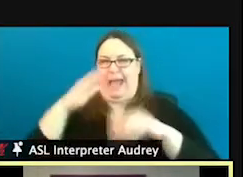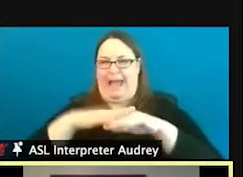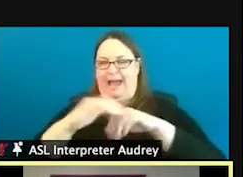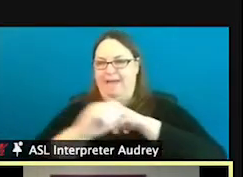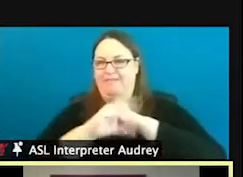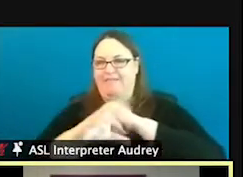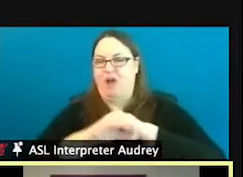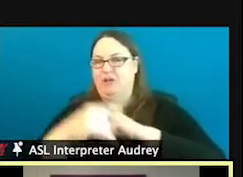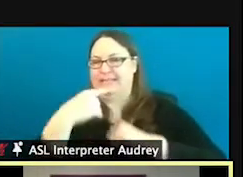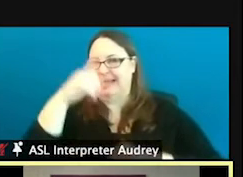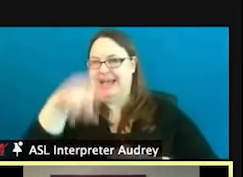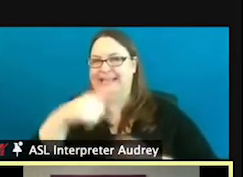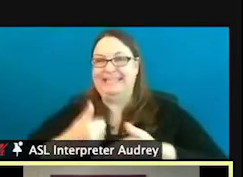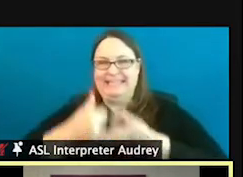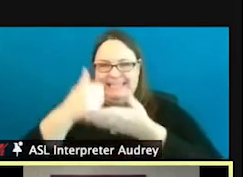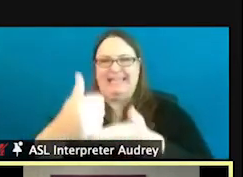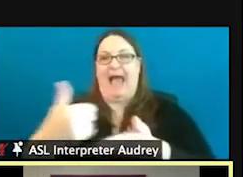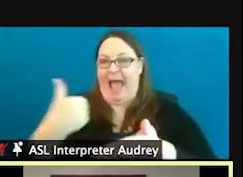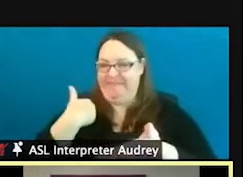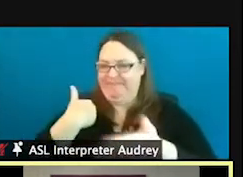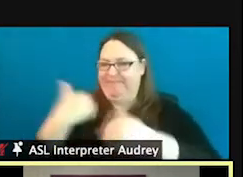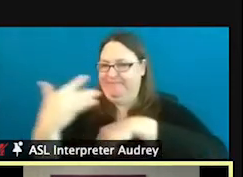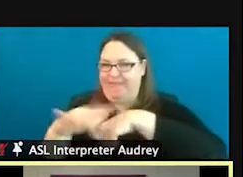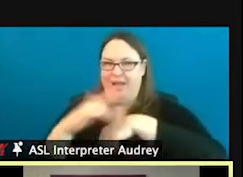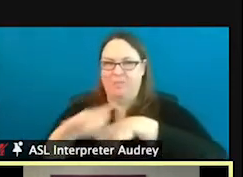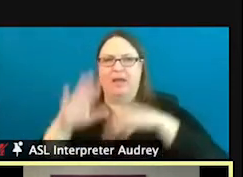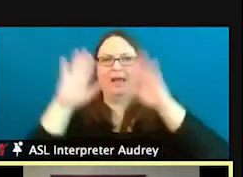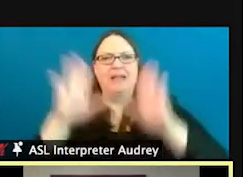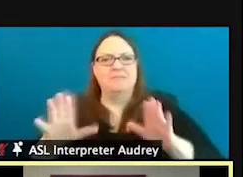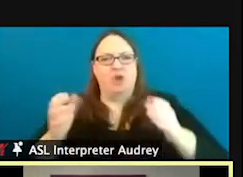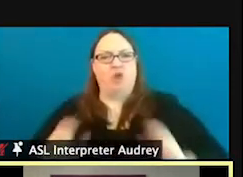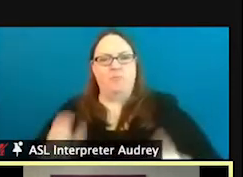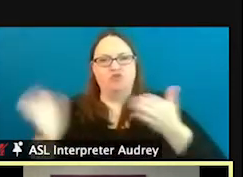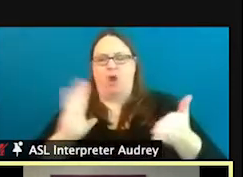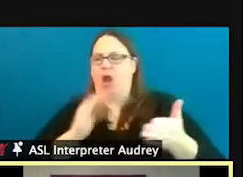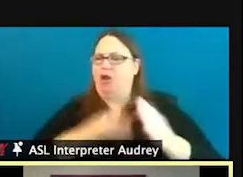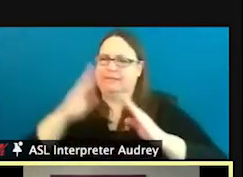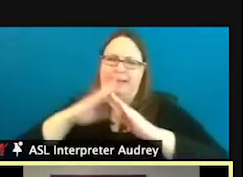It states that assistance is available. Excellent customer service is our top priority.